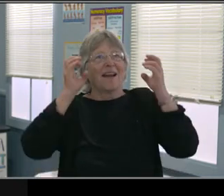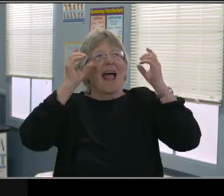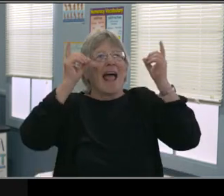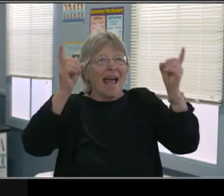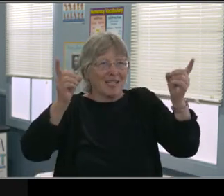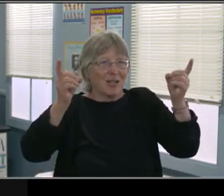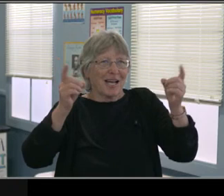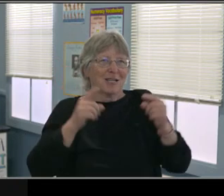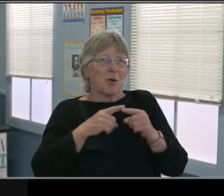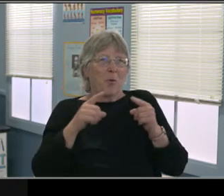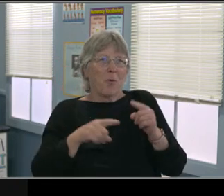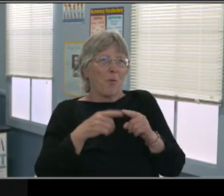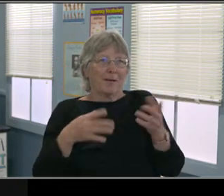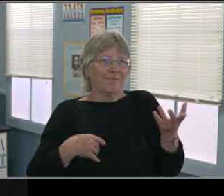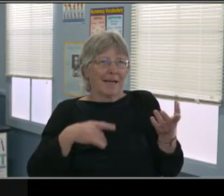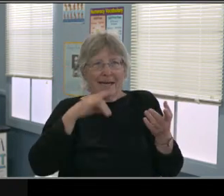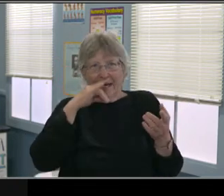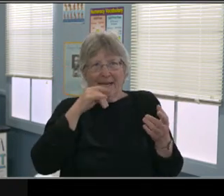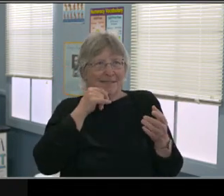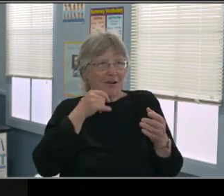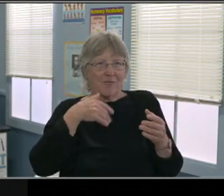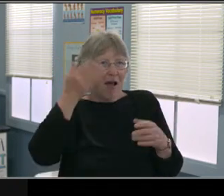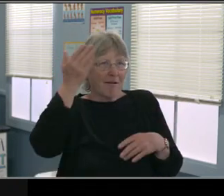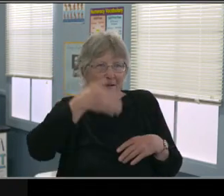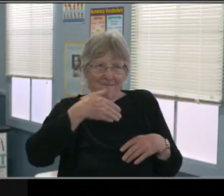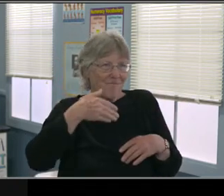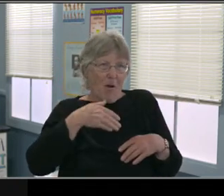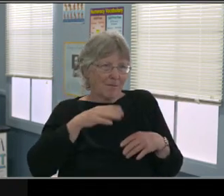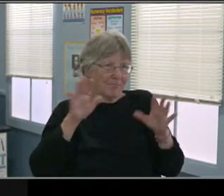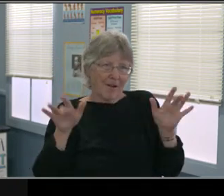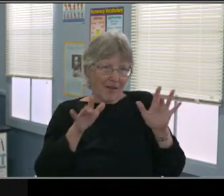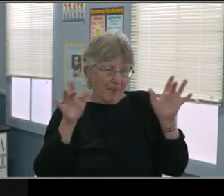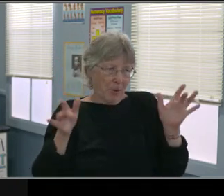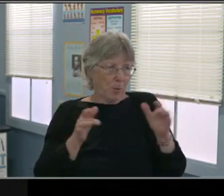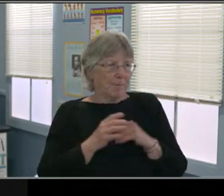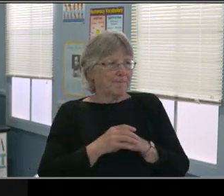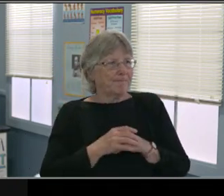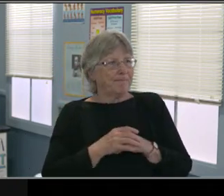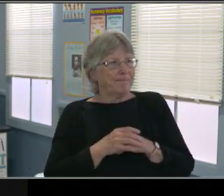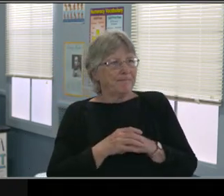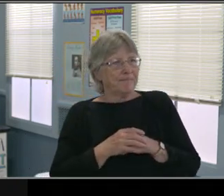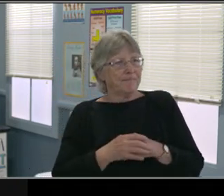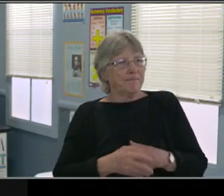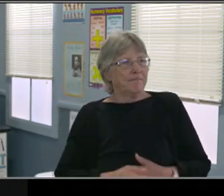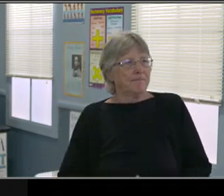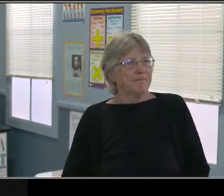how long it will take before we can go back to doing this intervention, using the tracker